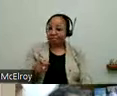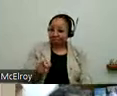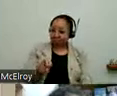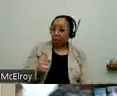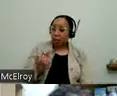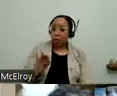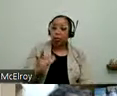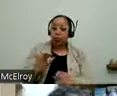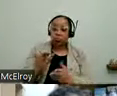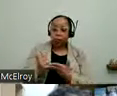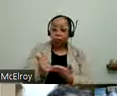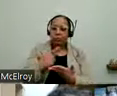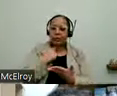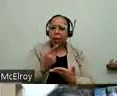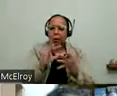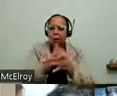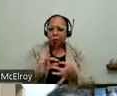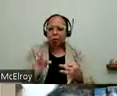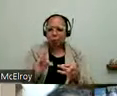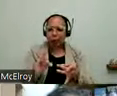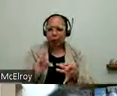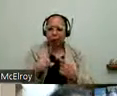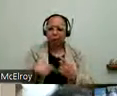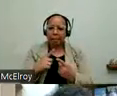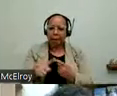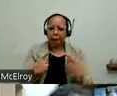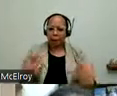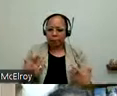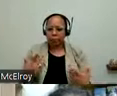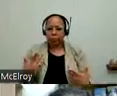could help tell the true story about the passage of the ADA. I wanted to